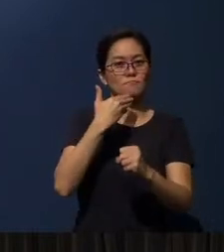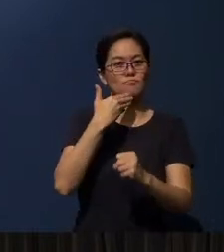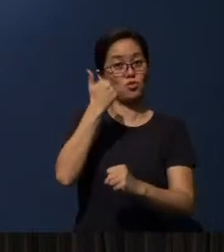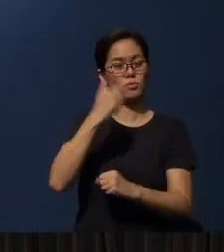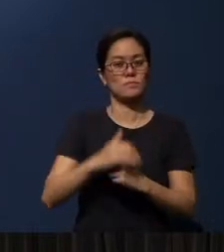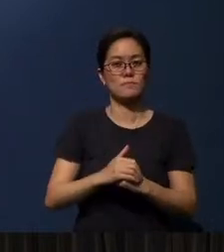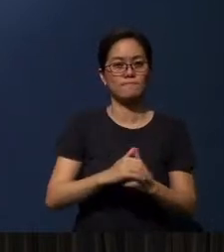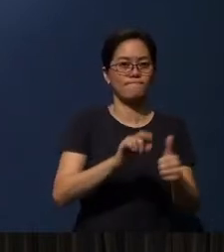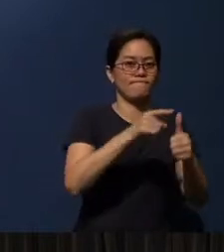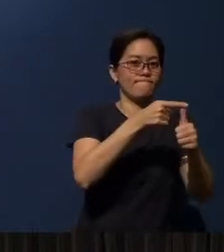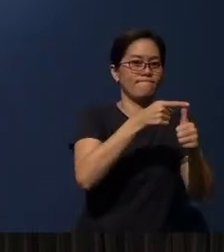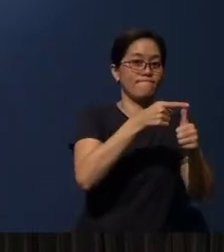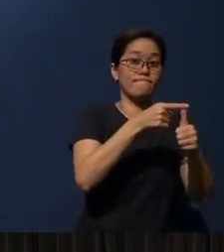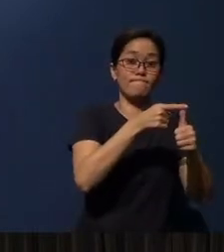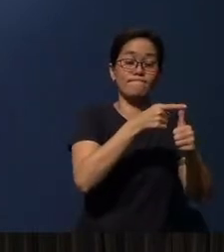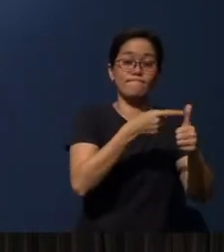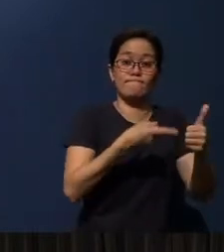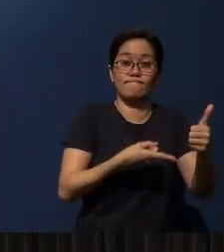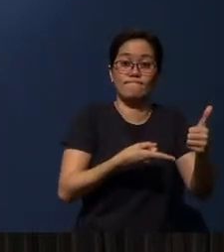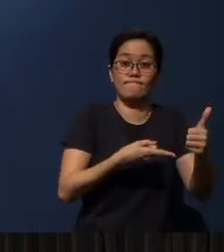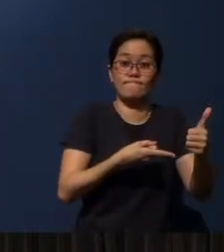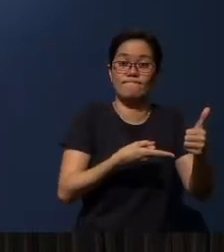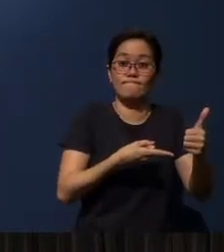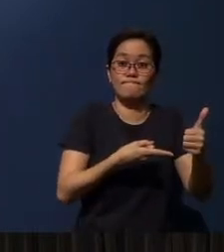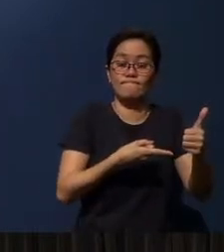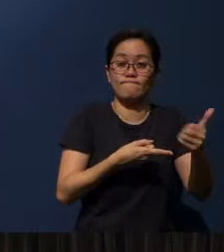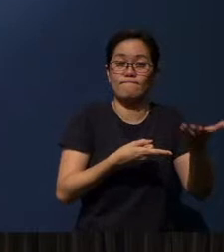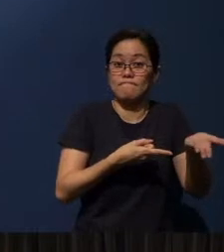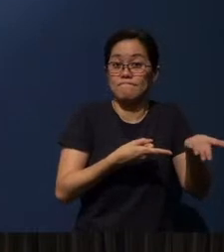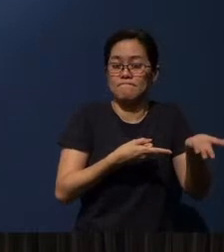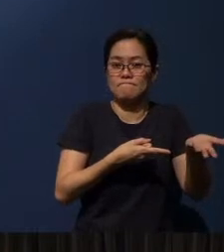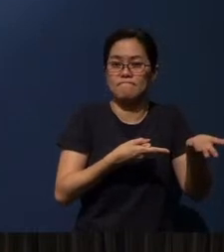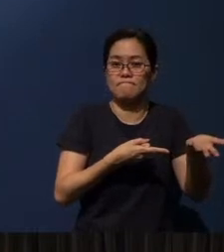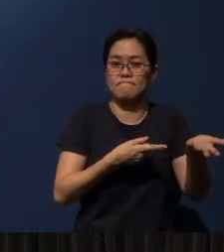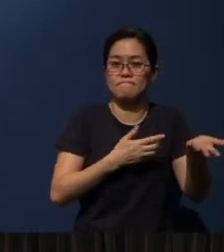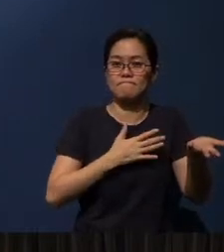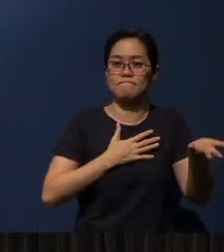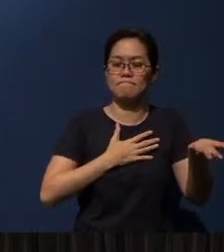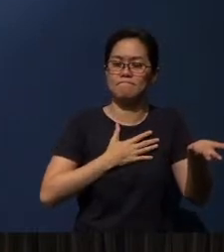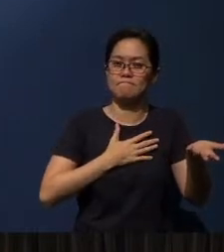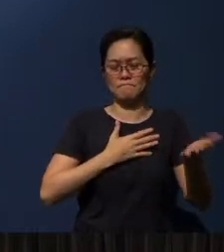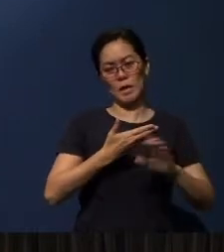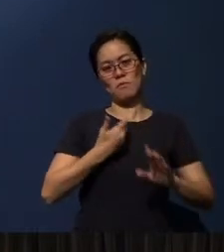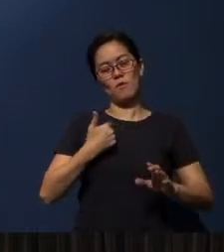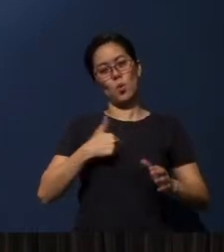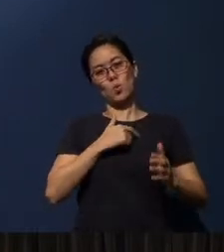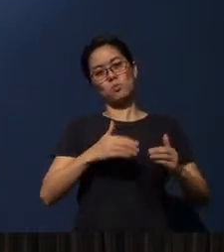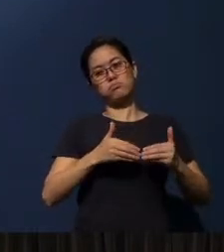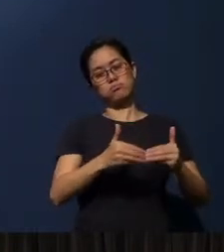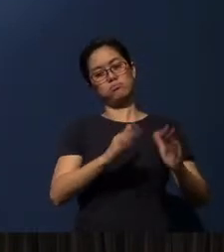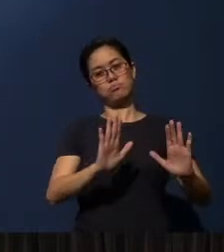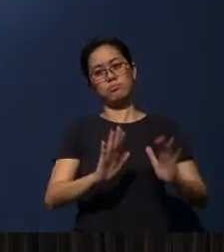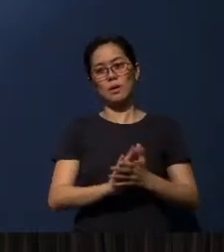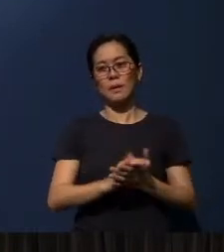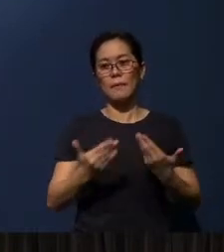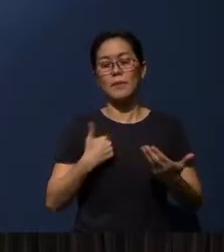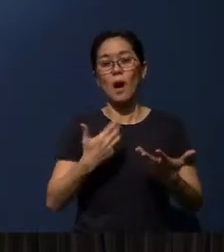The first of these is this, okay. But before - before we go into that, maybe I want to ask you -